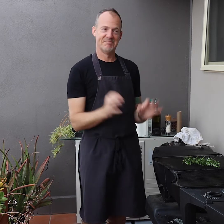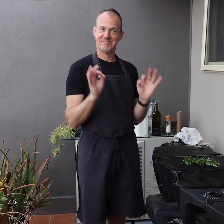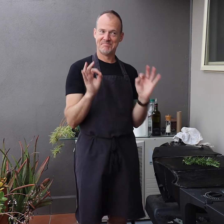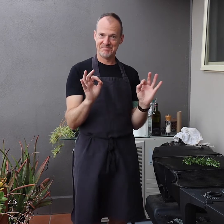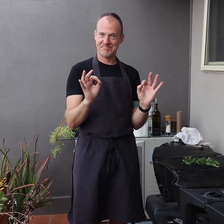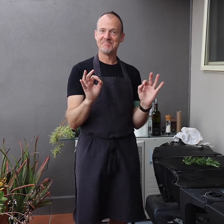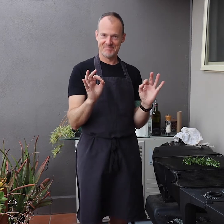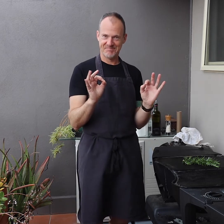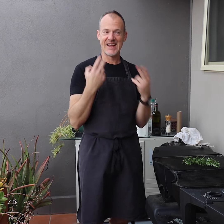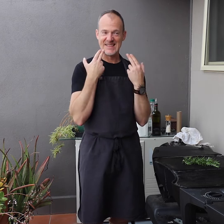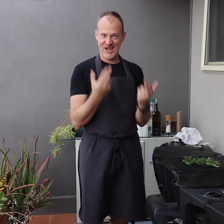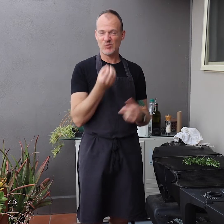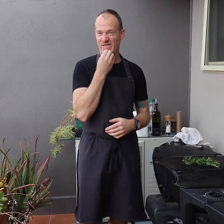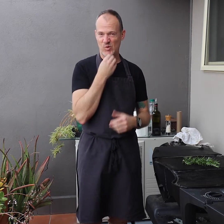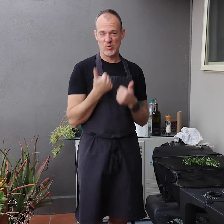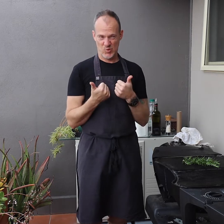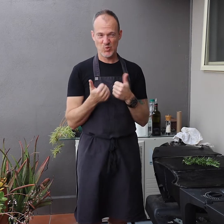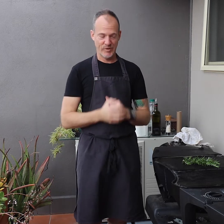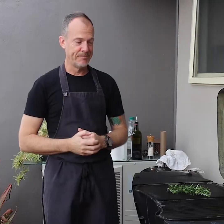It's natural, so it's good.